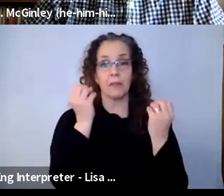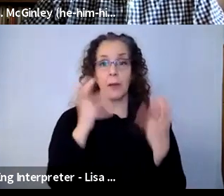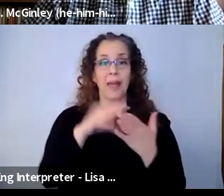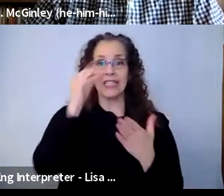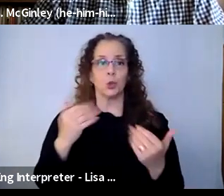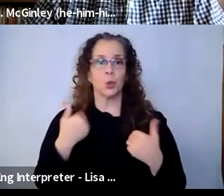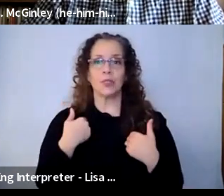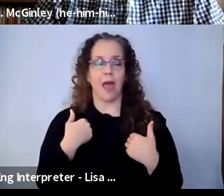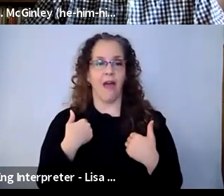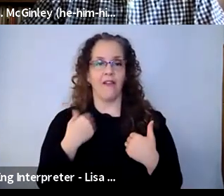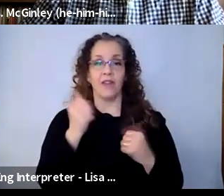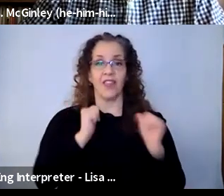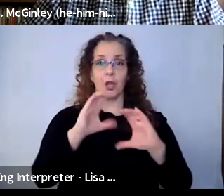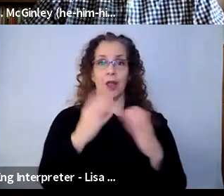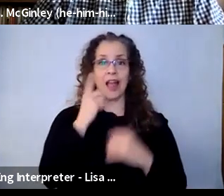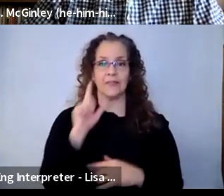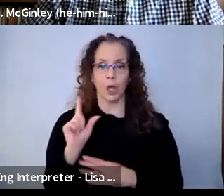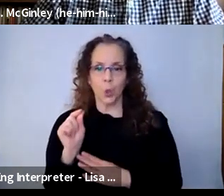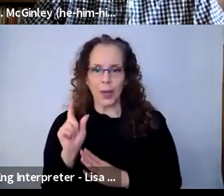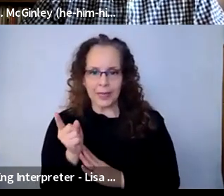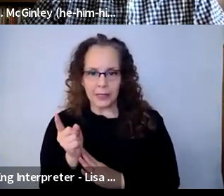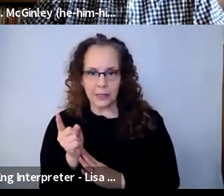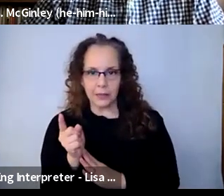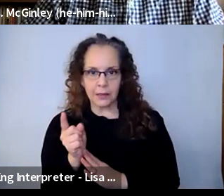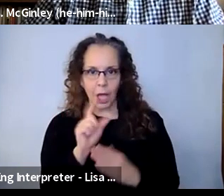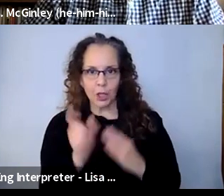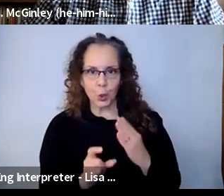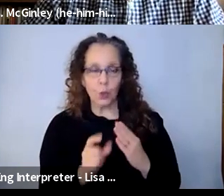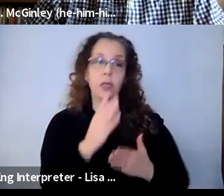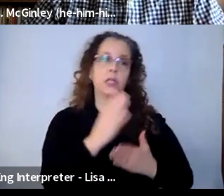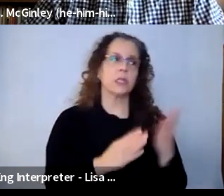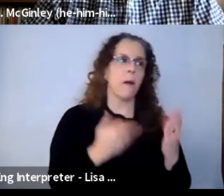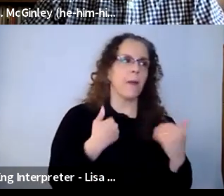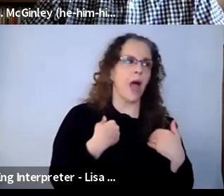minutes via Zoom, others had for an hour, others would see just